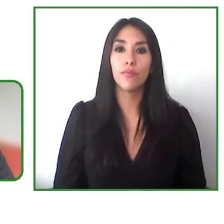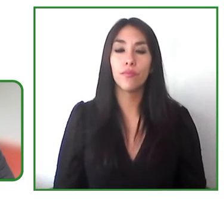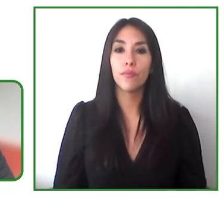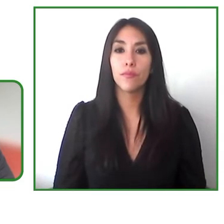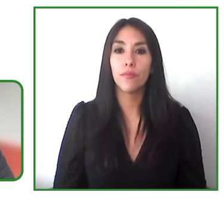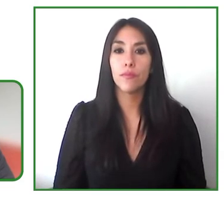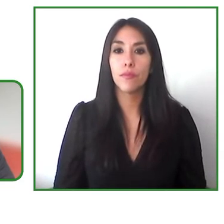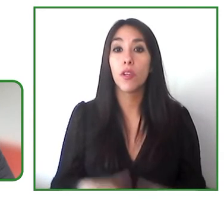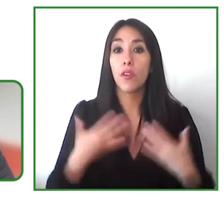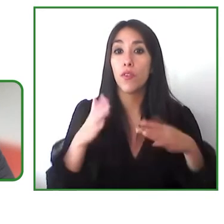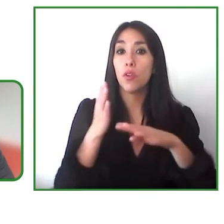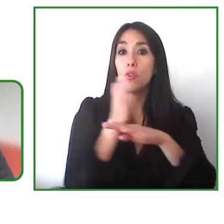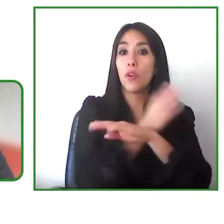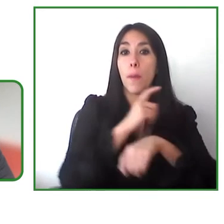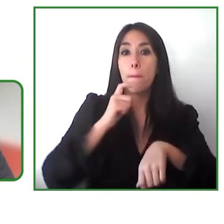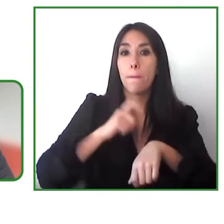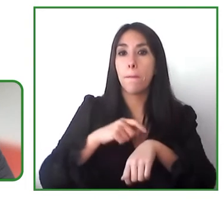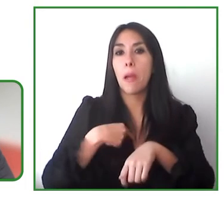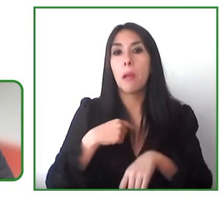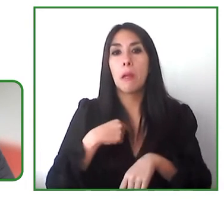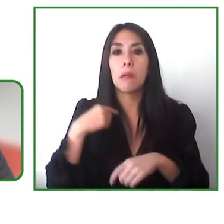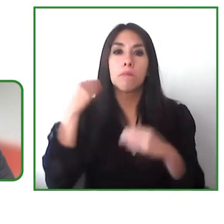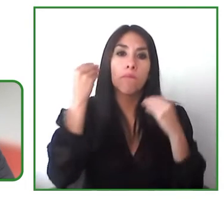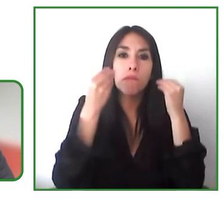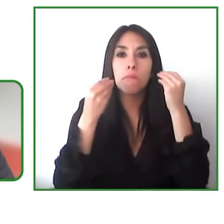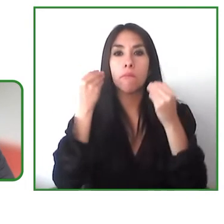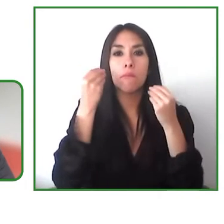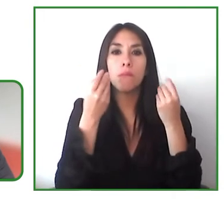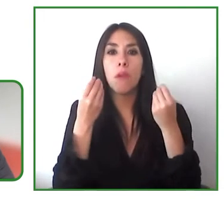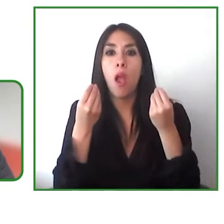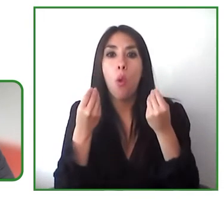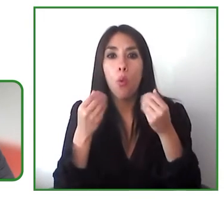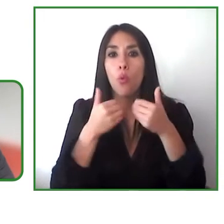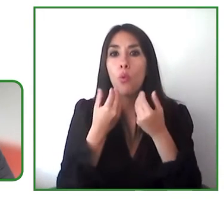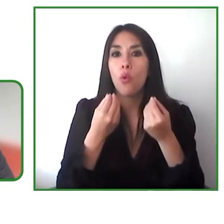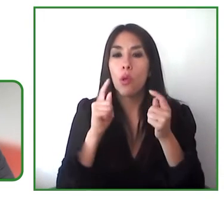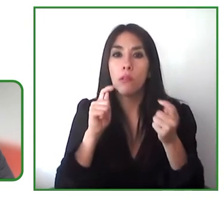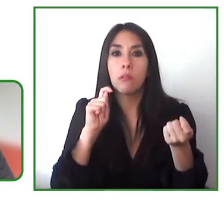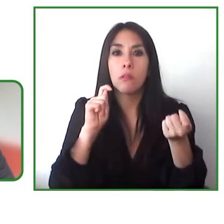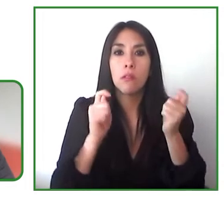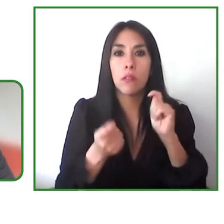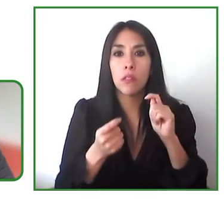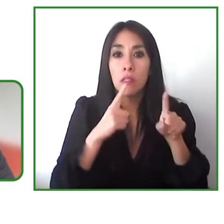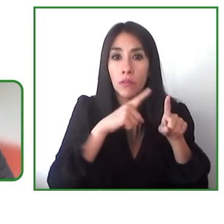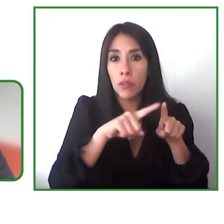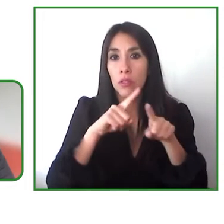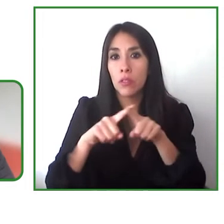time to analysis that we might have to do our project in different